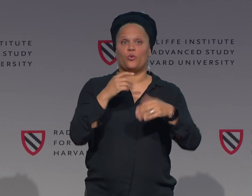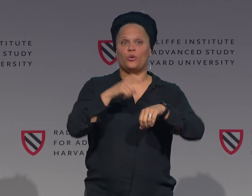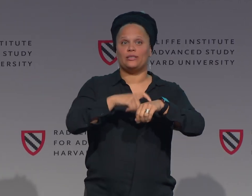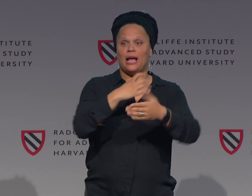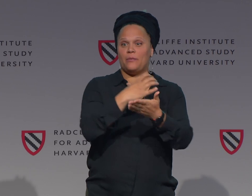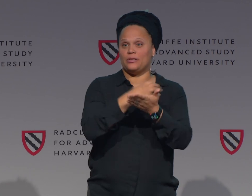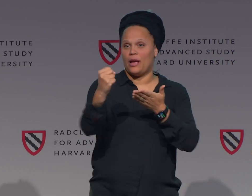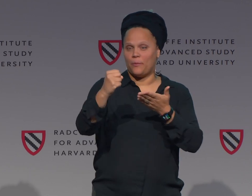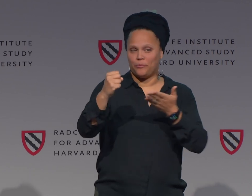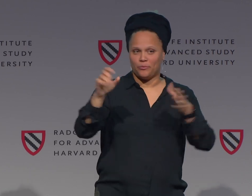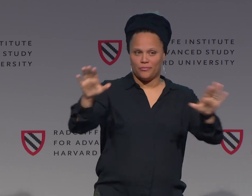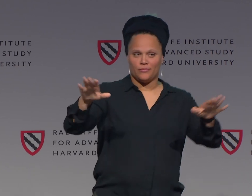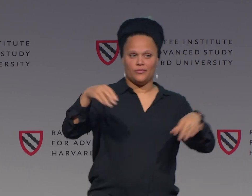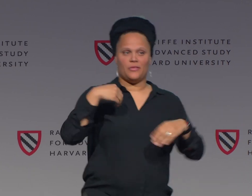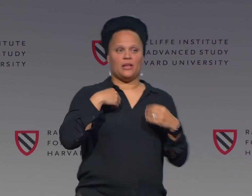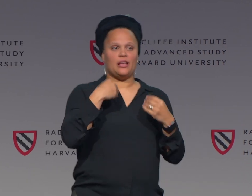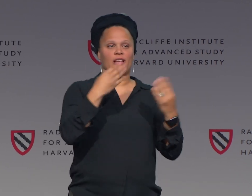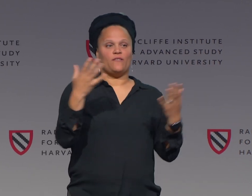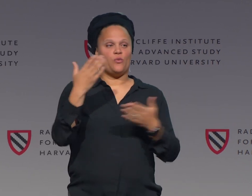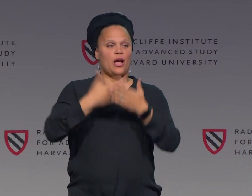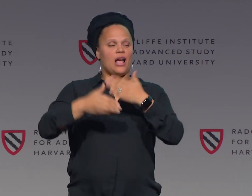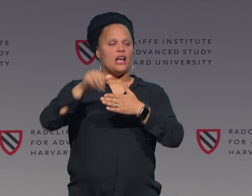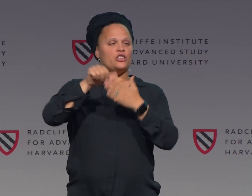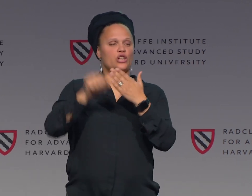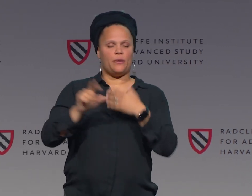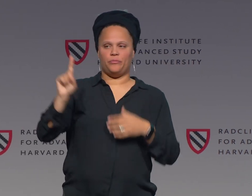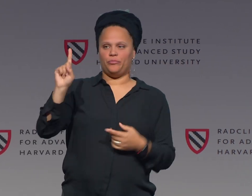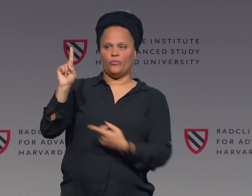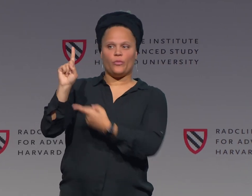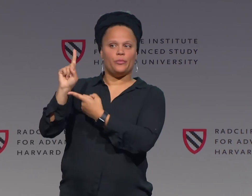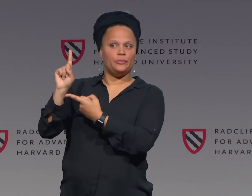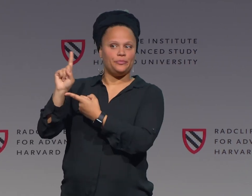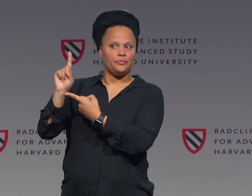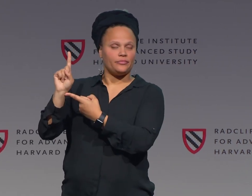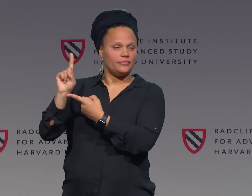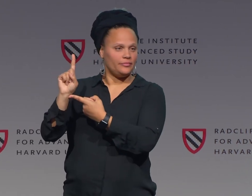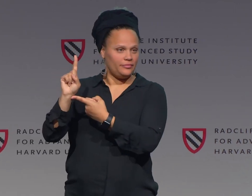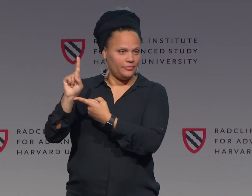We have one other activity before I'm out of my time here. I'm going to give you another hand shape.